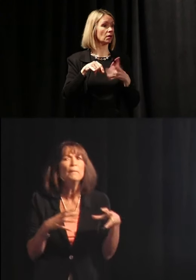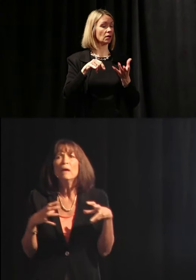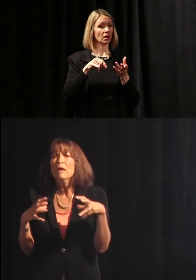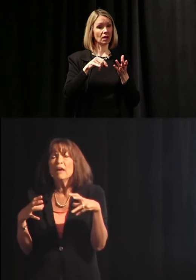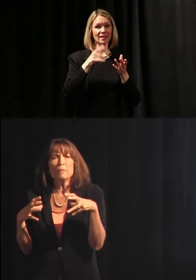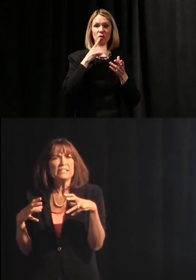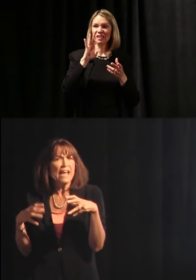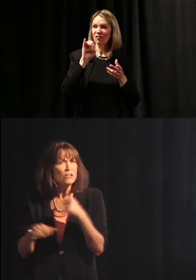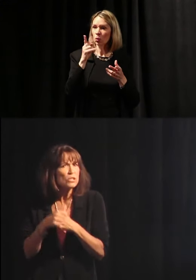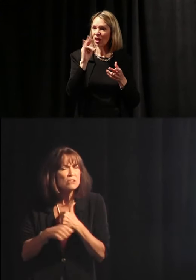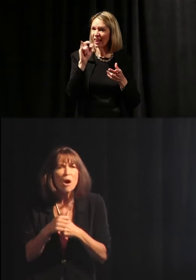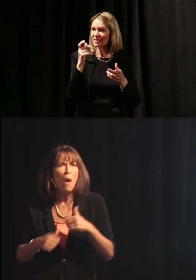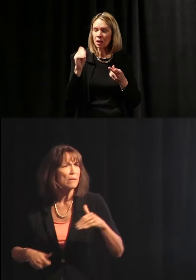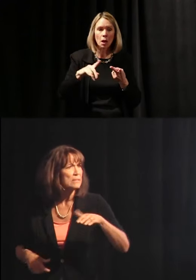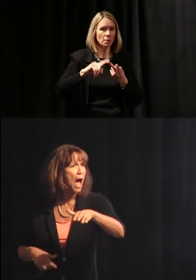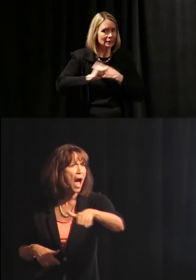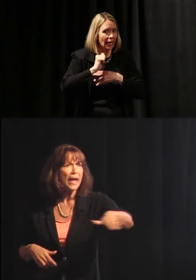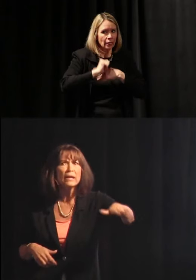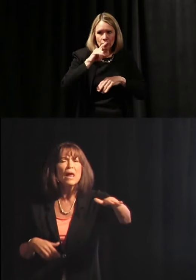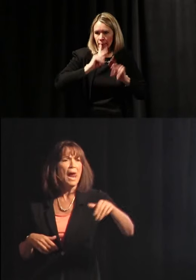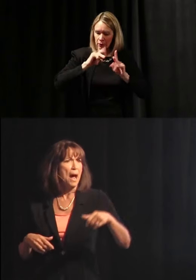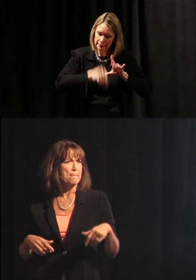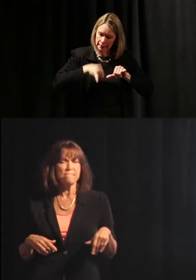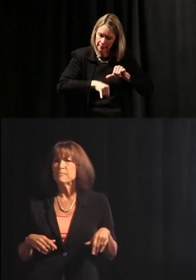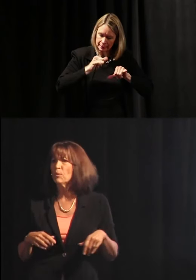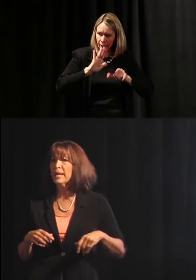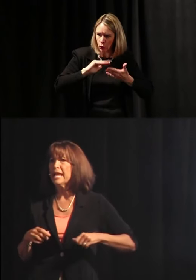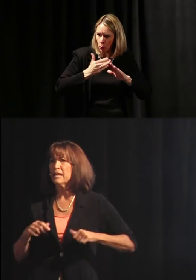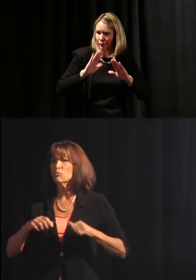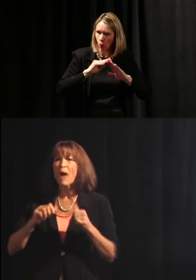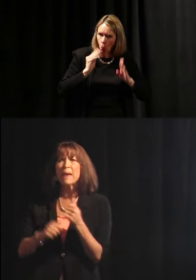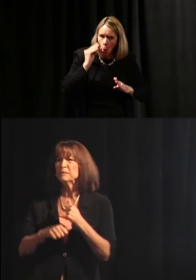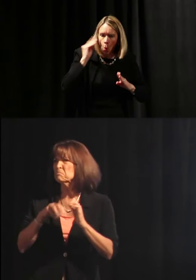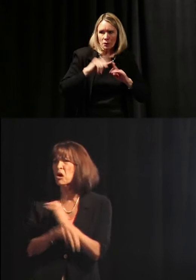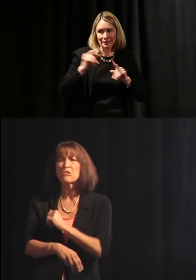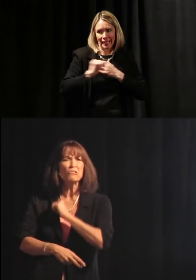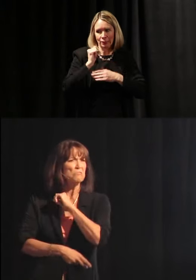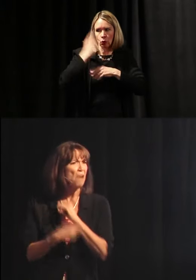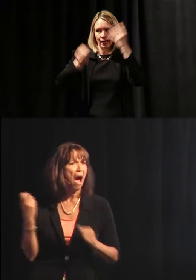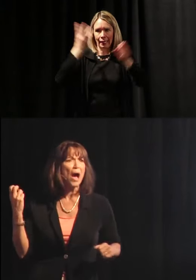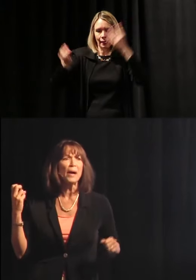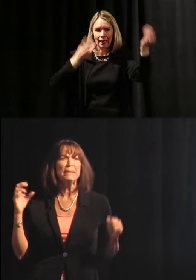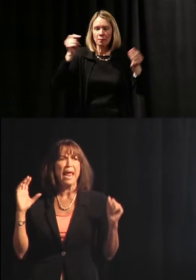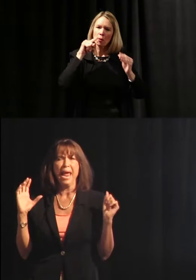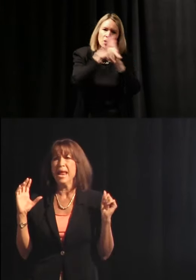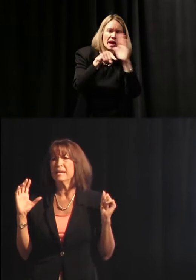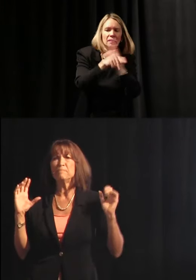it was dangerous to go outside, people were getting raped, murdered, robbed